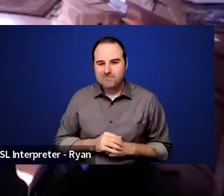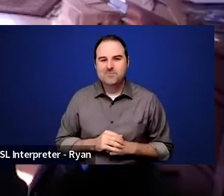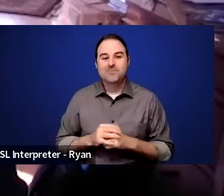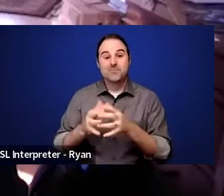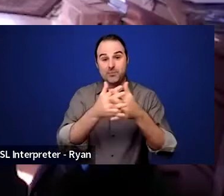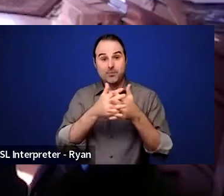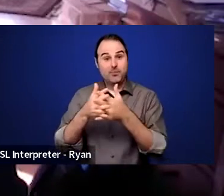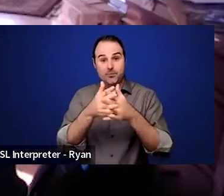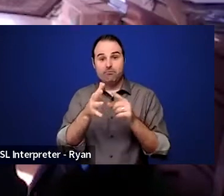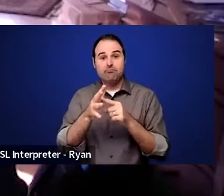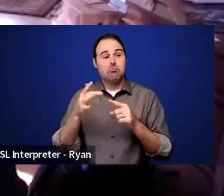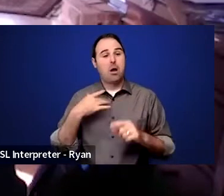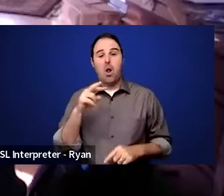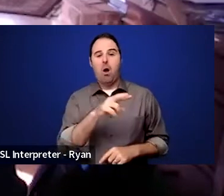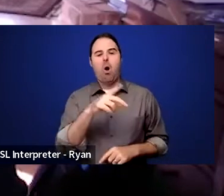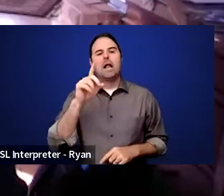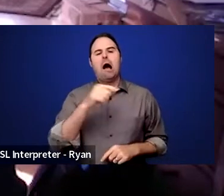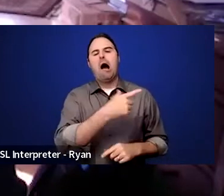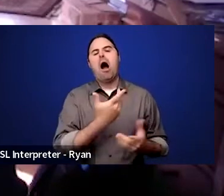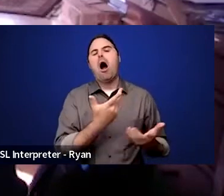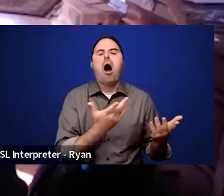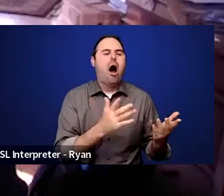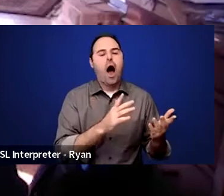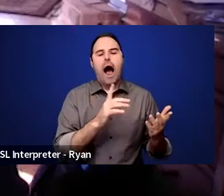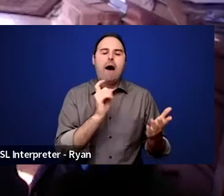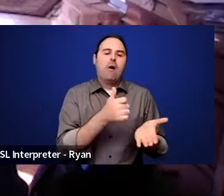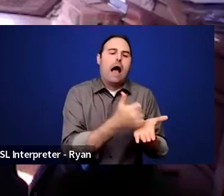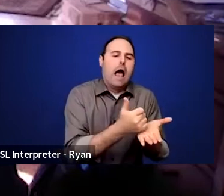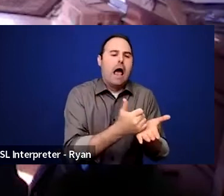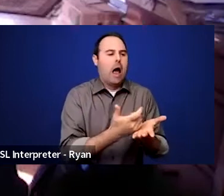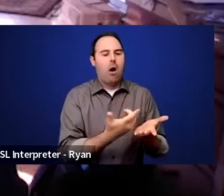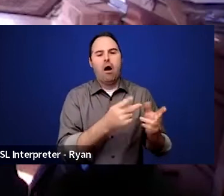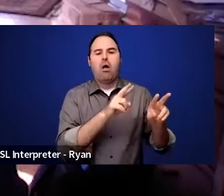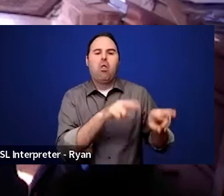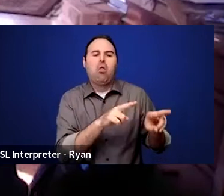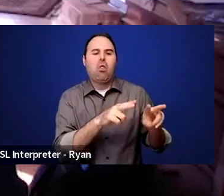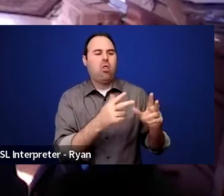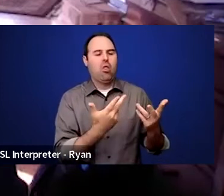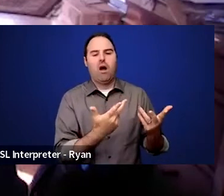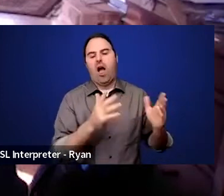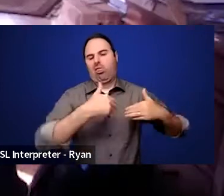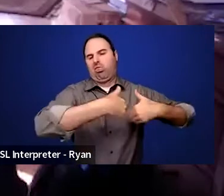of pity, charity, ridicule or rejection, to this year, marking the 32nd anniversary